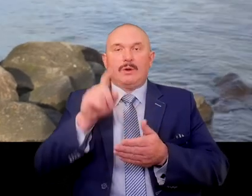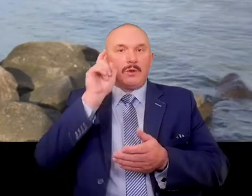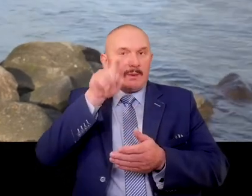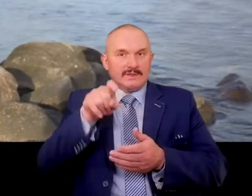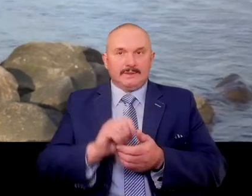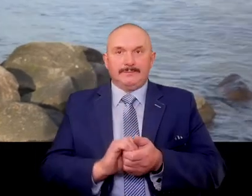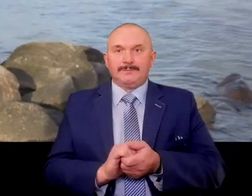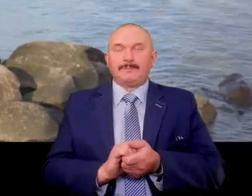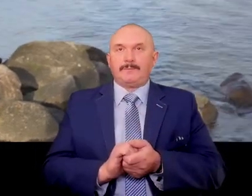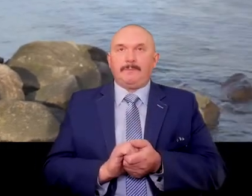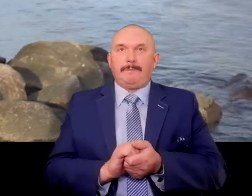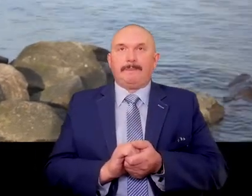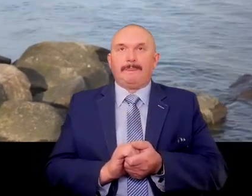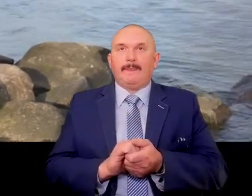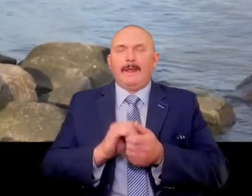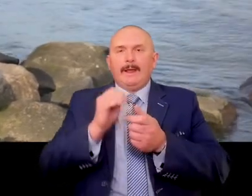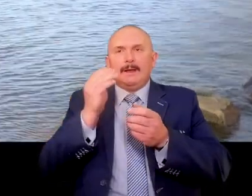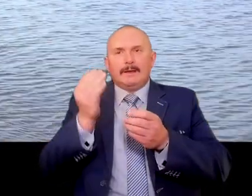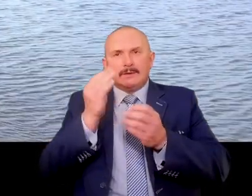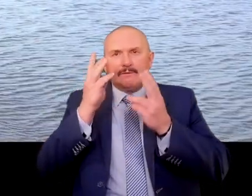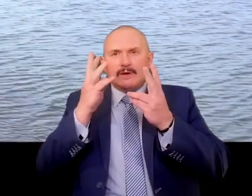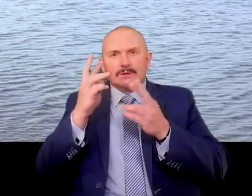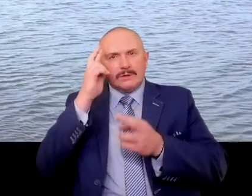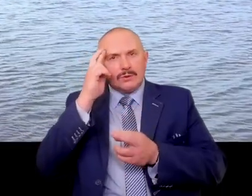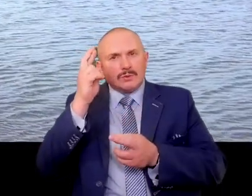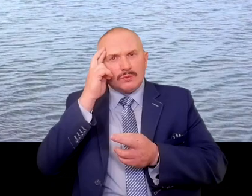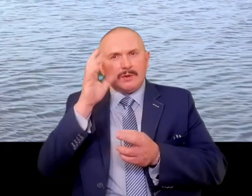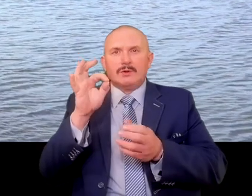In order to understand what the Piasnica crime is about,